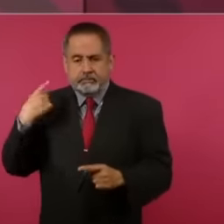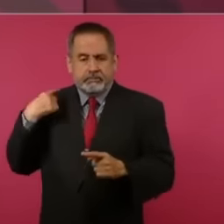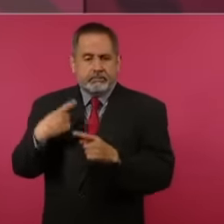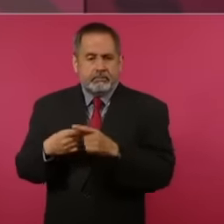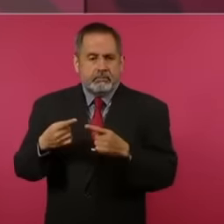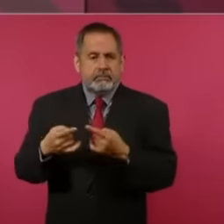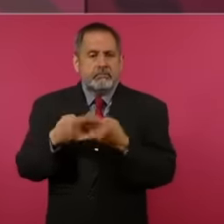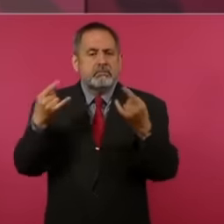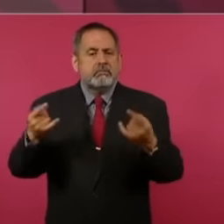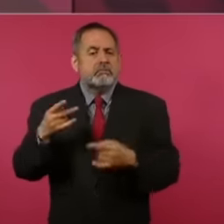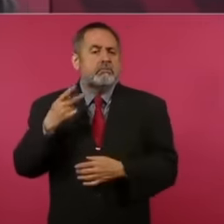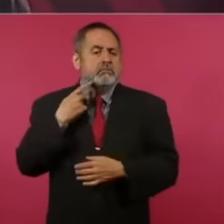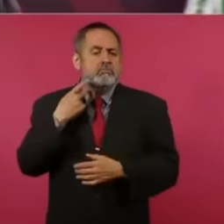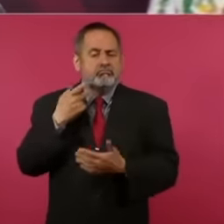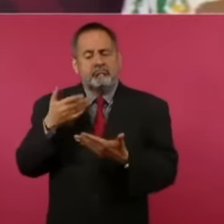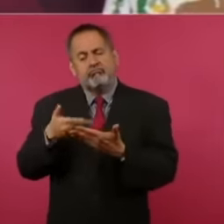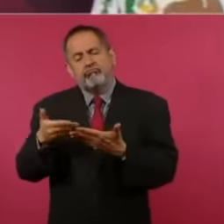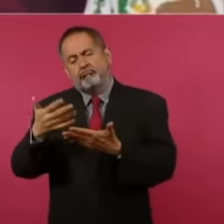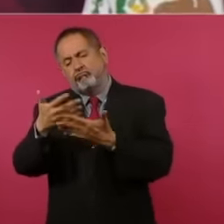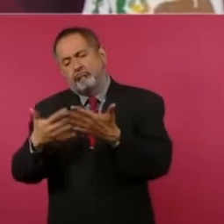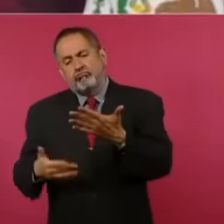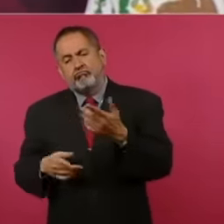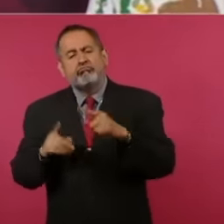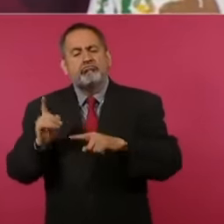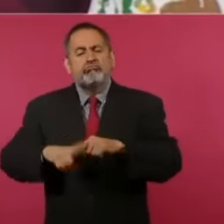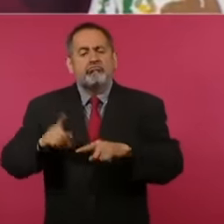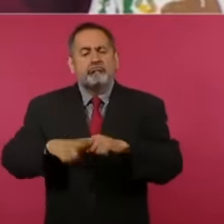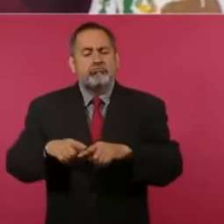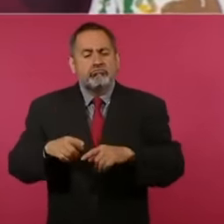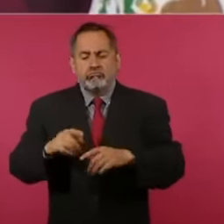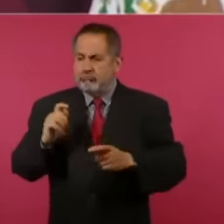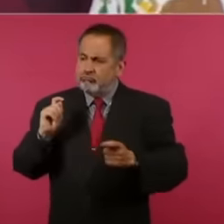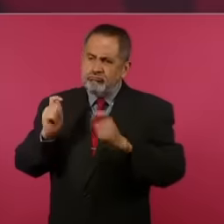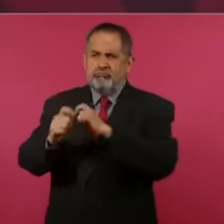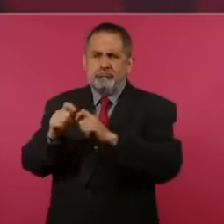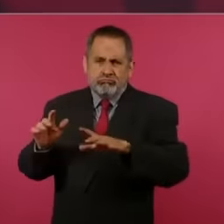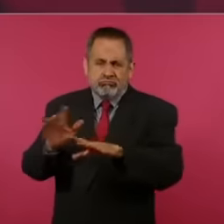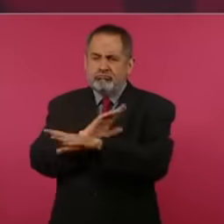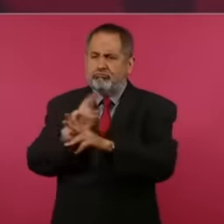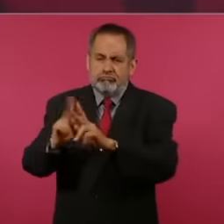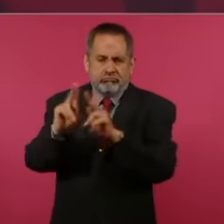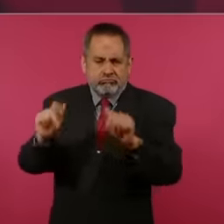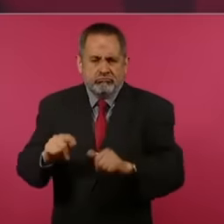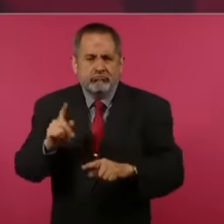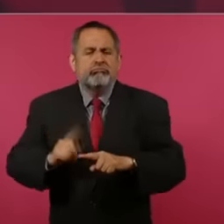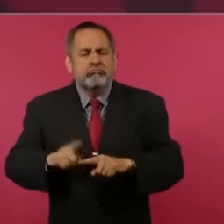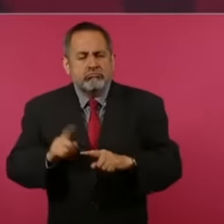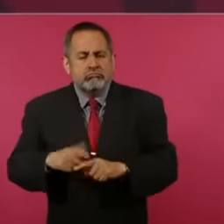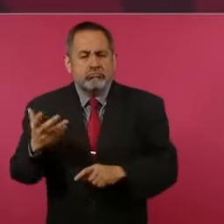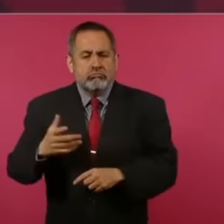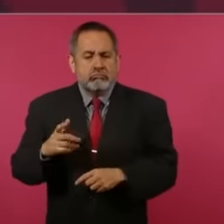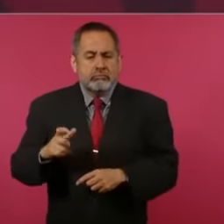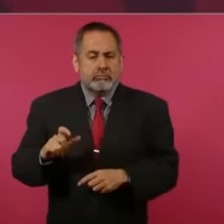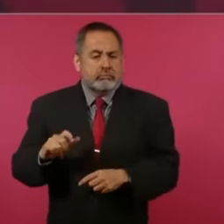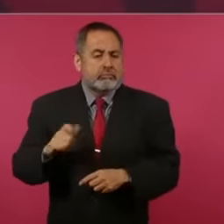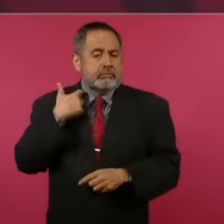who tried to do it peacefully F the president ende